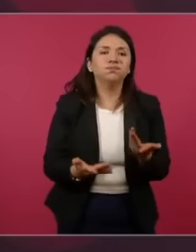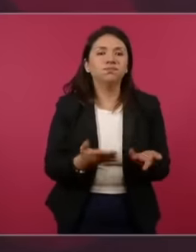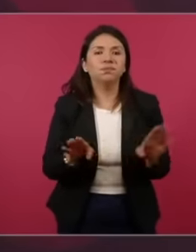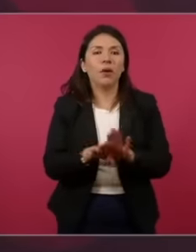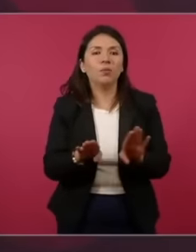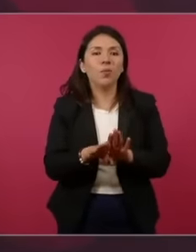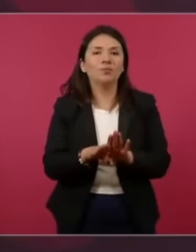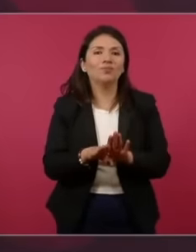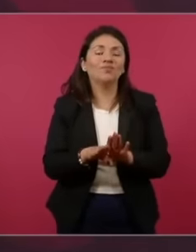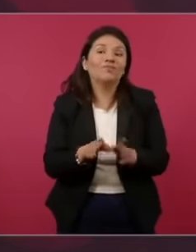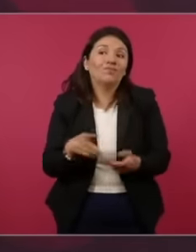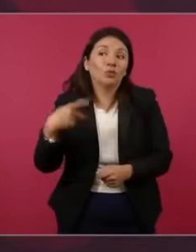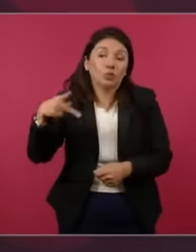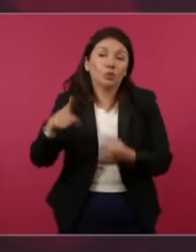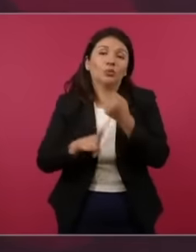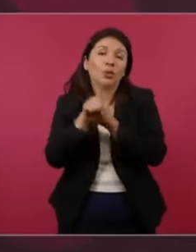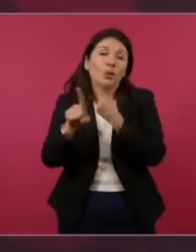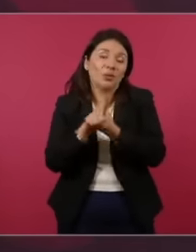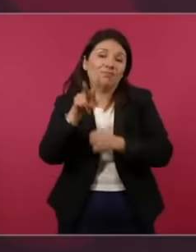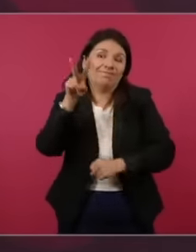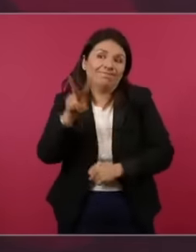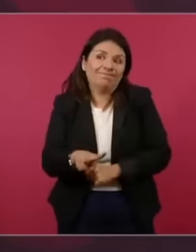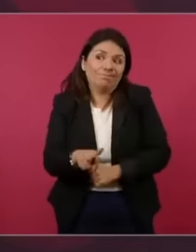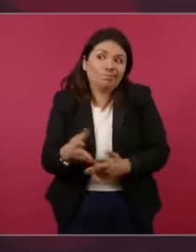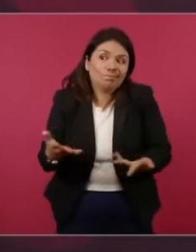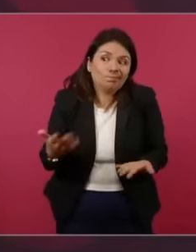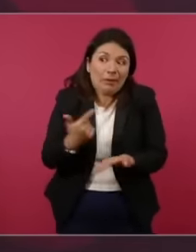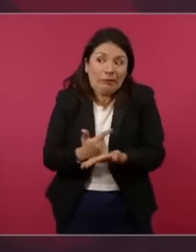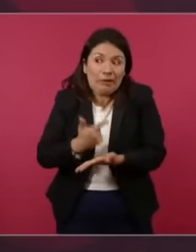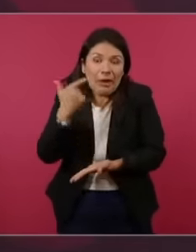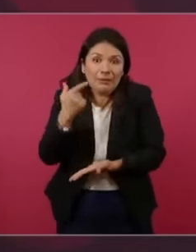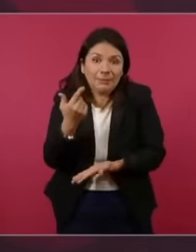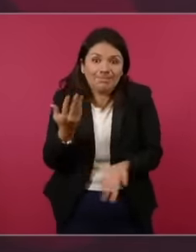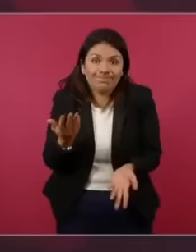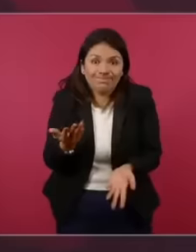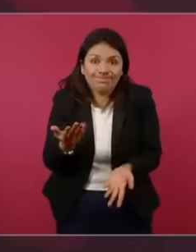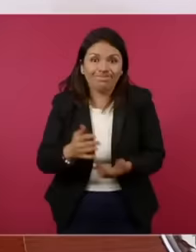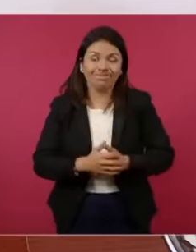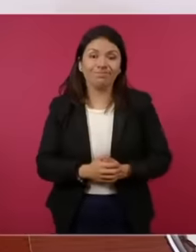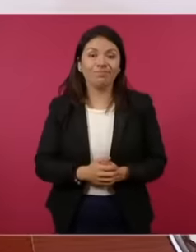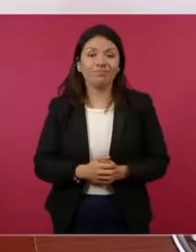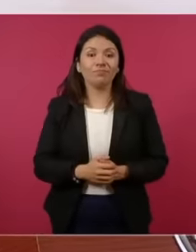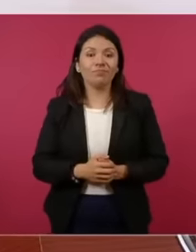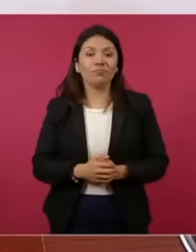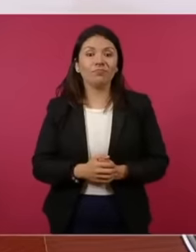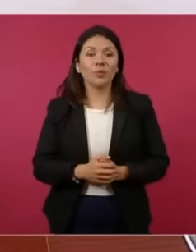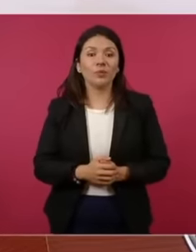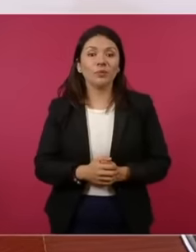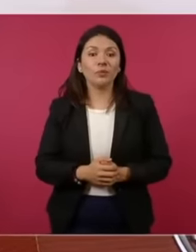unfortunate because they were